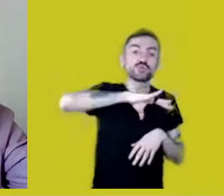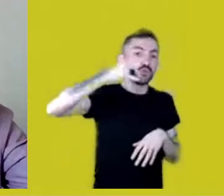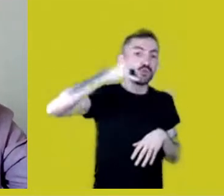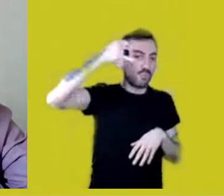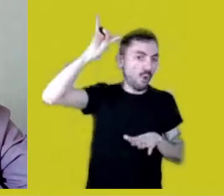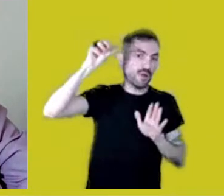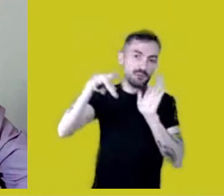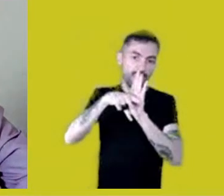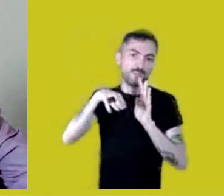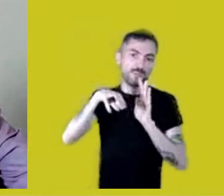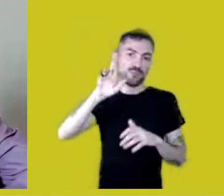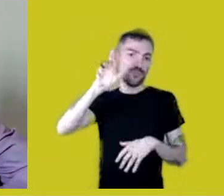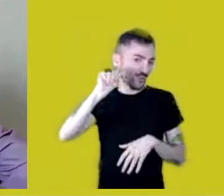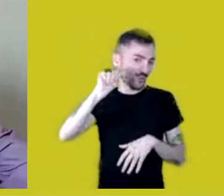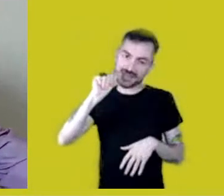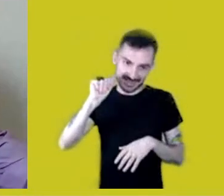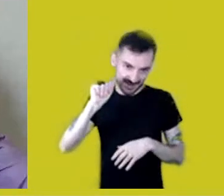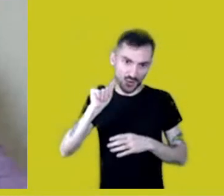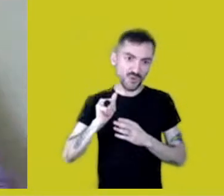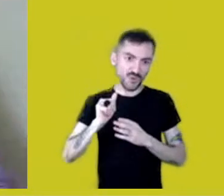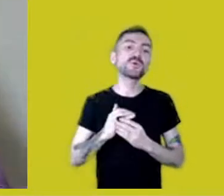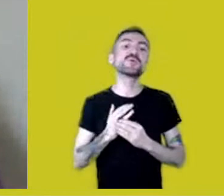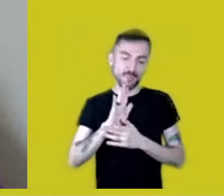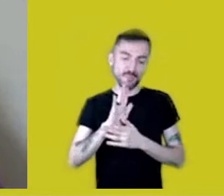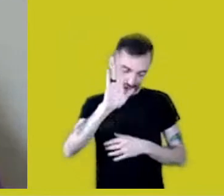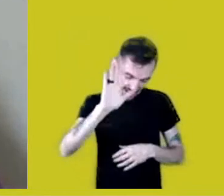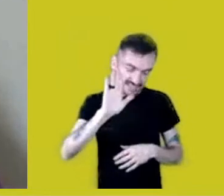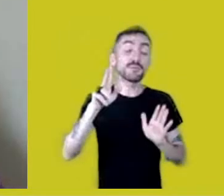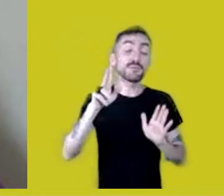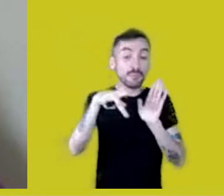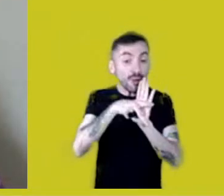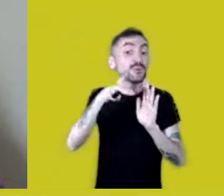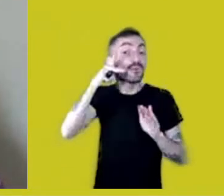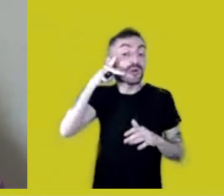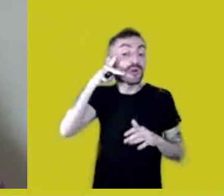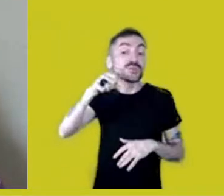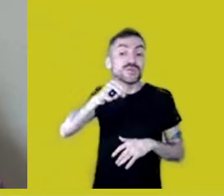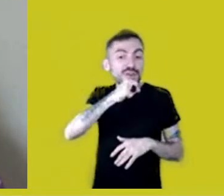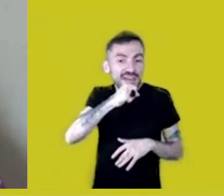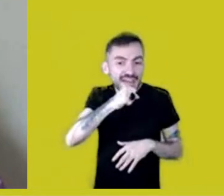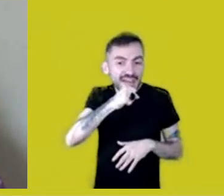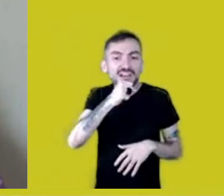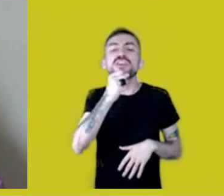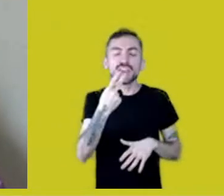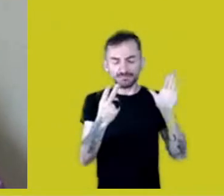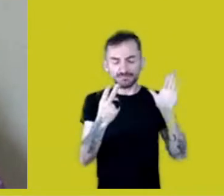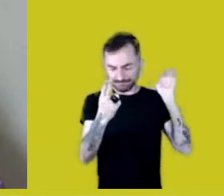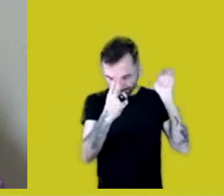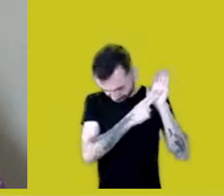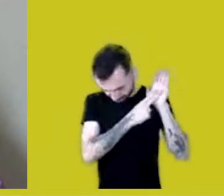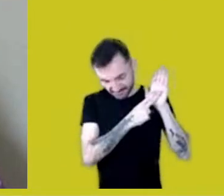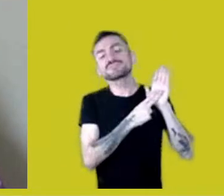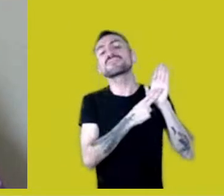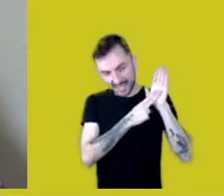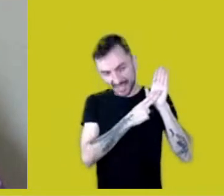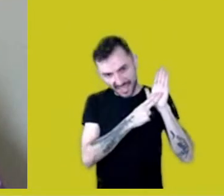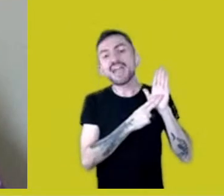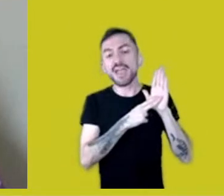But those from here, Porto Velho, I can say are influenced by the Mura.